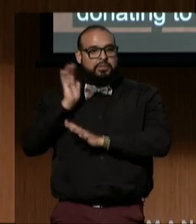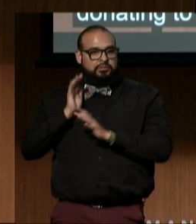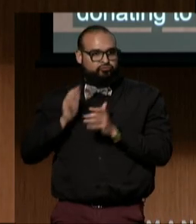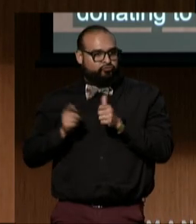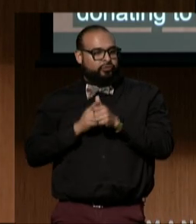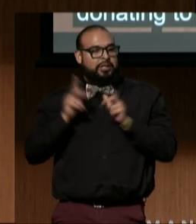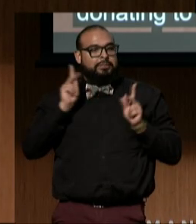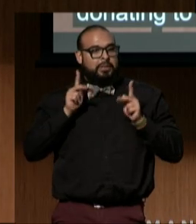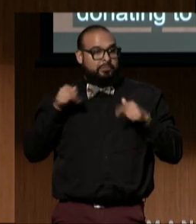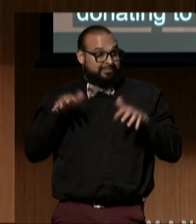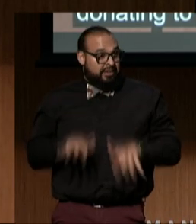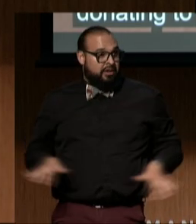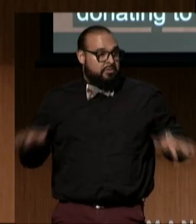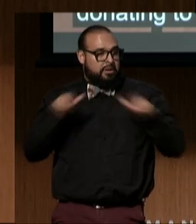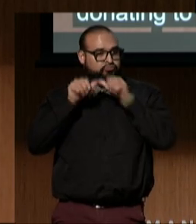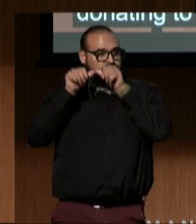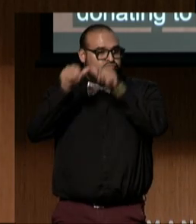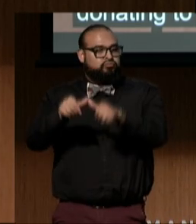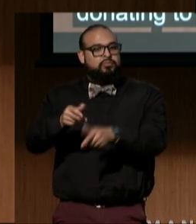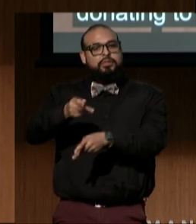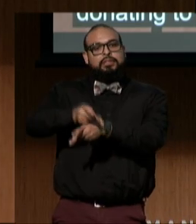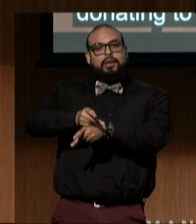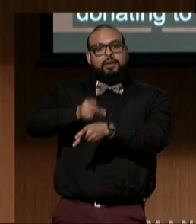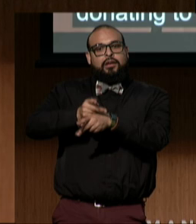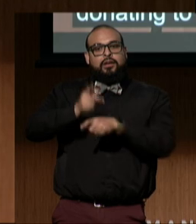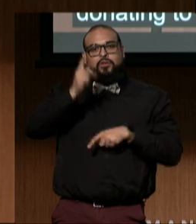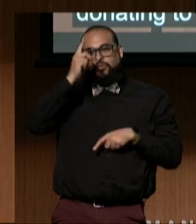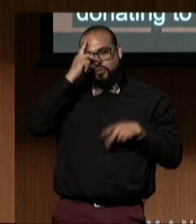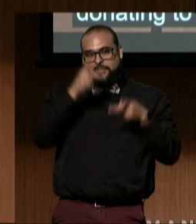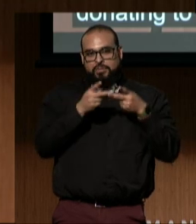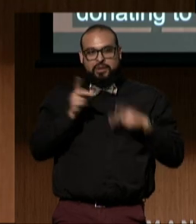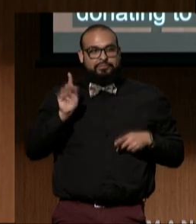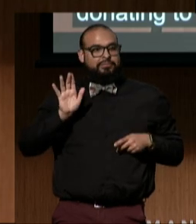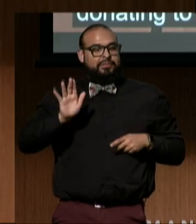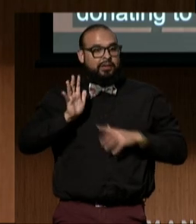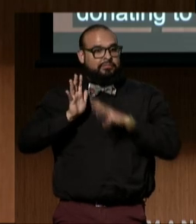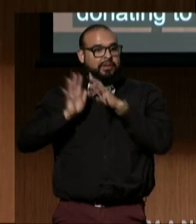continue to care for the place where their ancestors